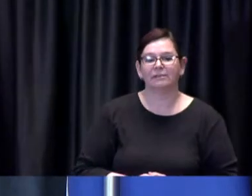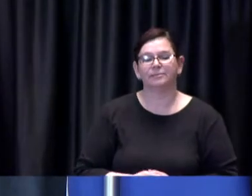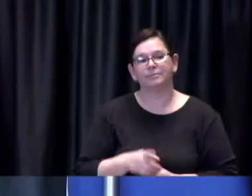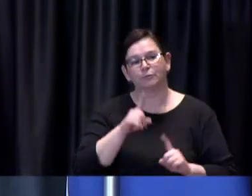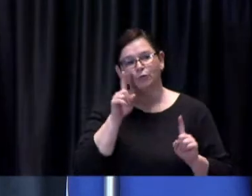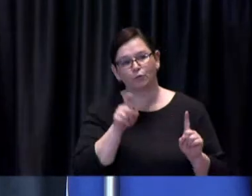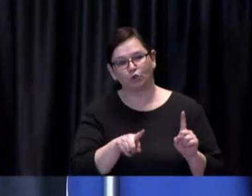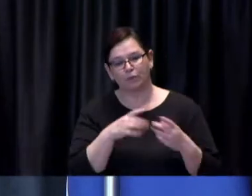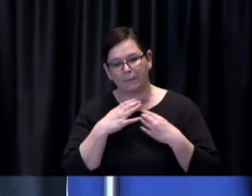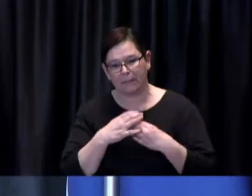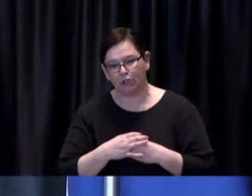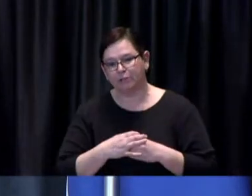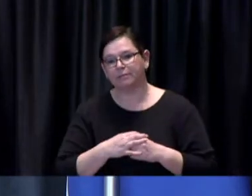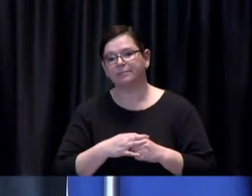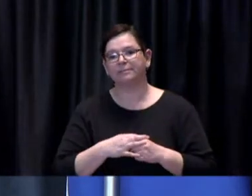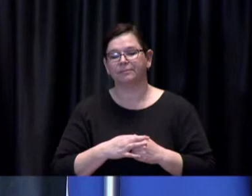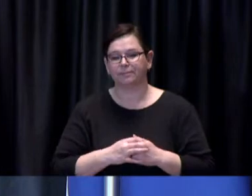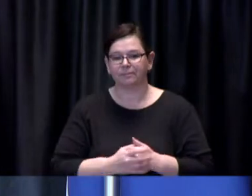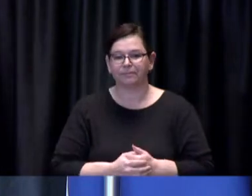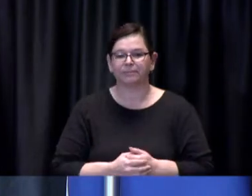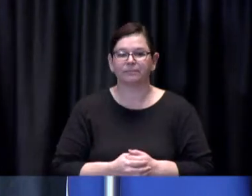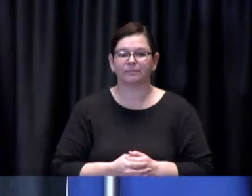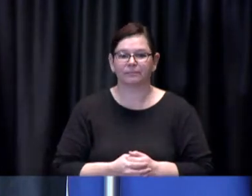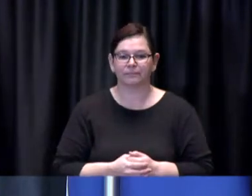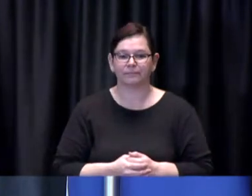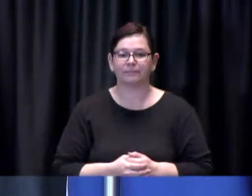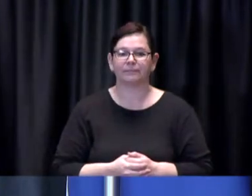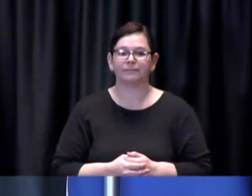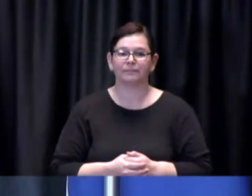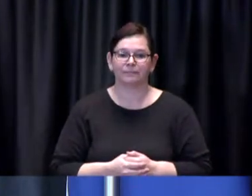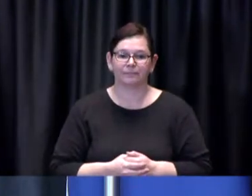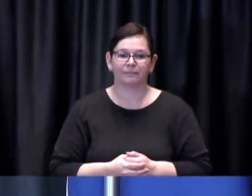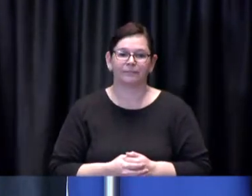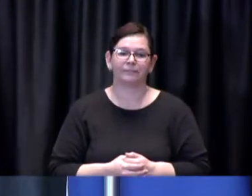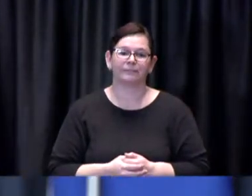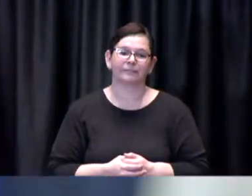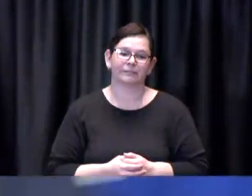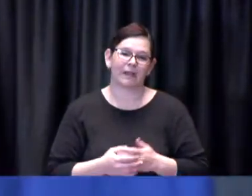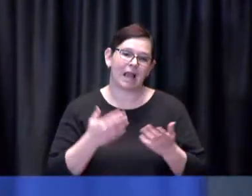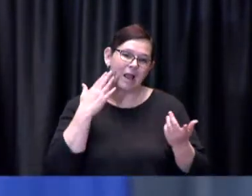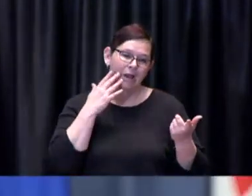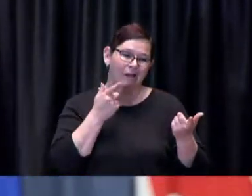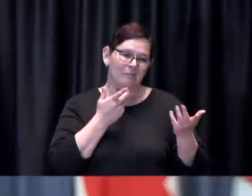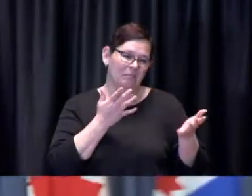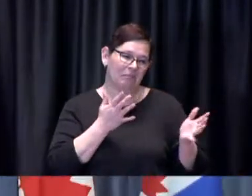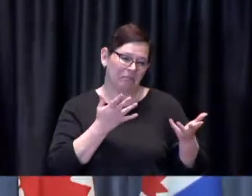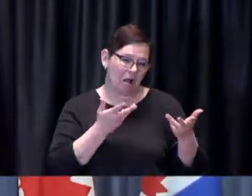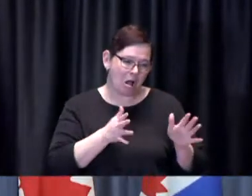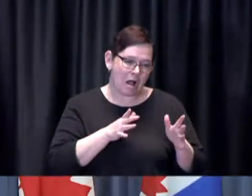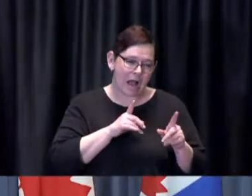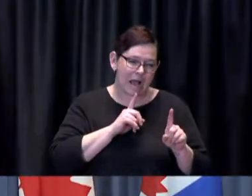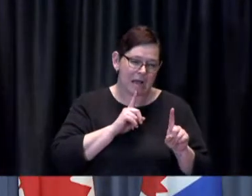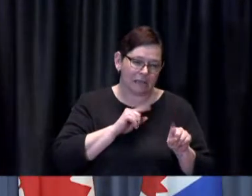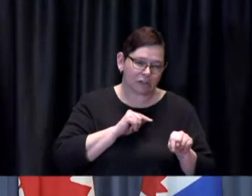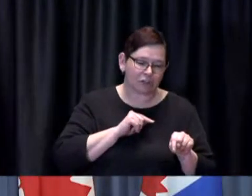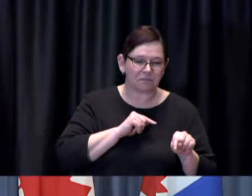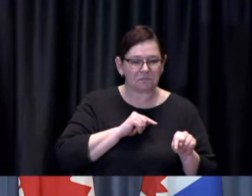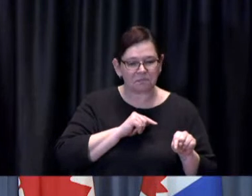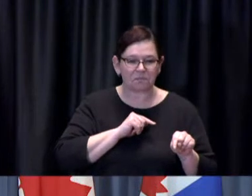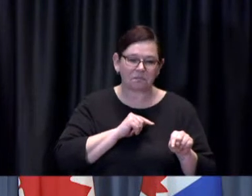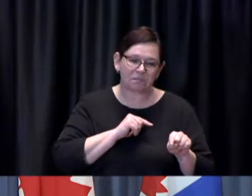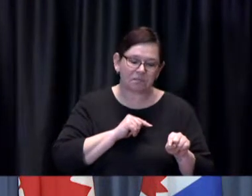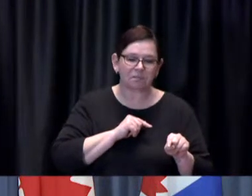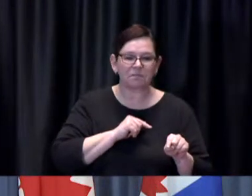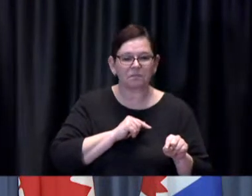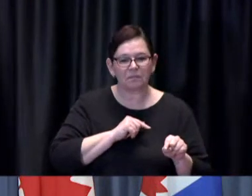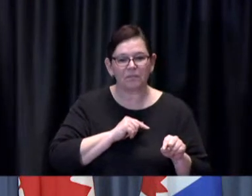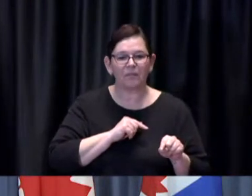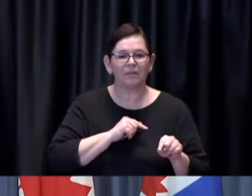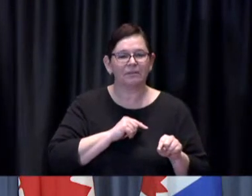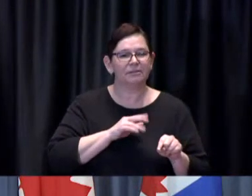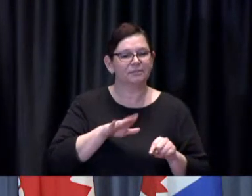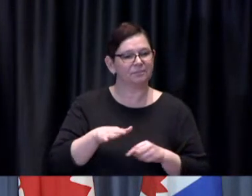answered one of the reporters questions um about this already but uh this morning or hours ago uh